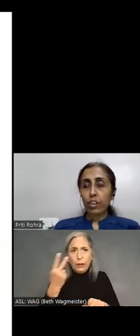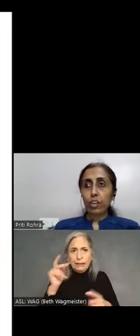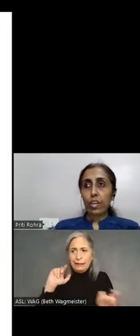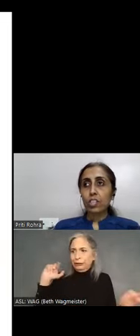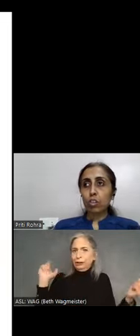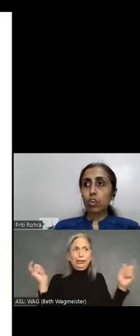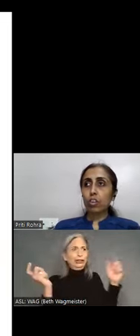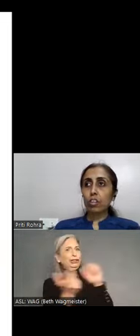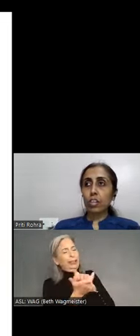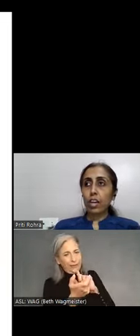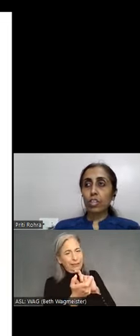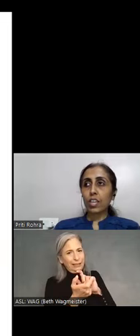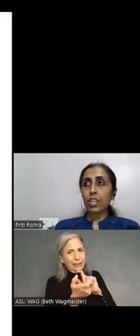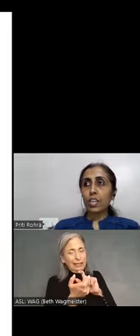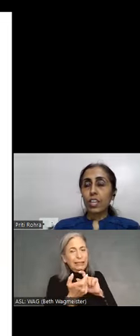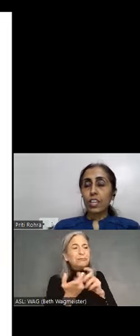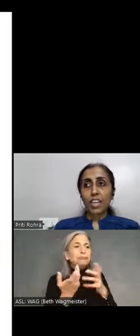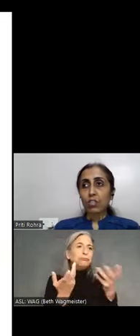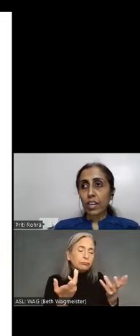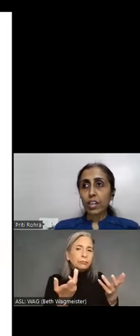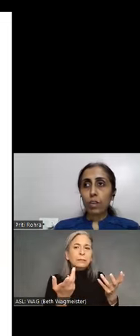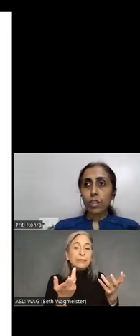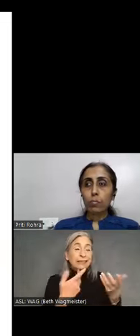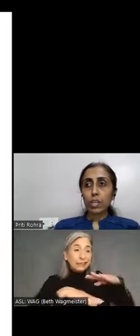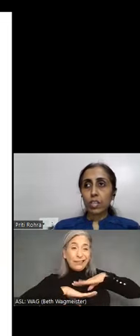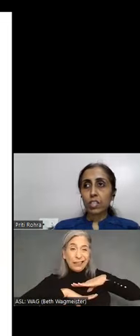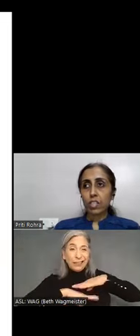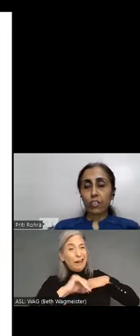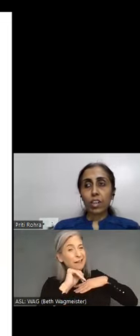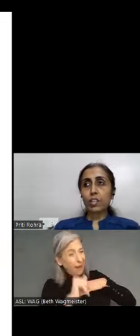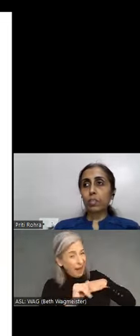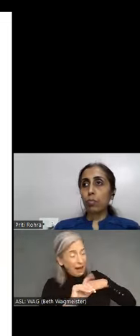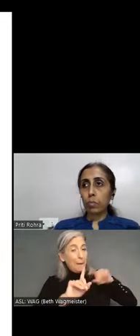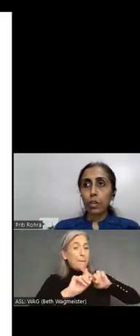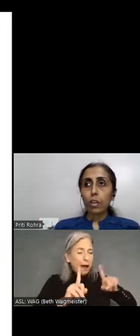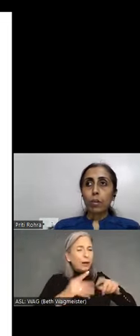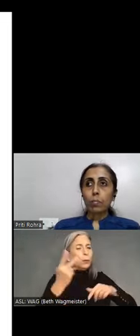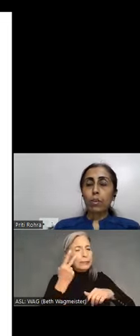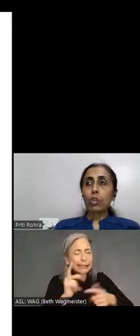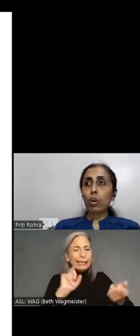yes. Not I would say a satisfactory one but yes definitely there's a movement. But when we talk